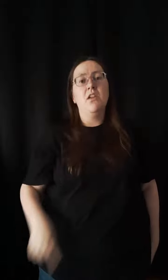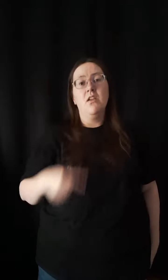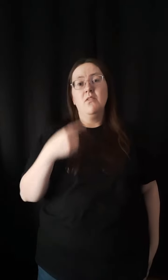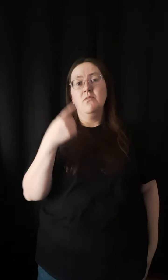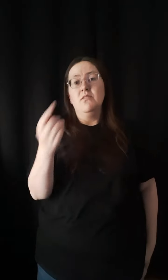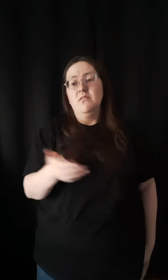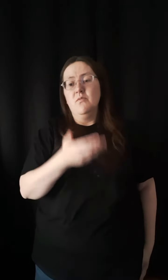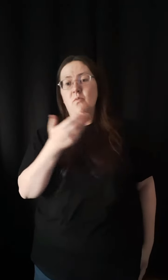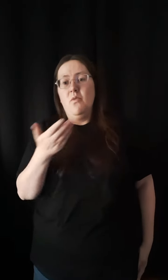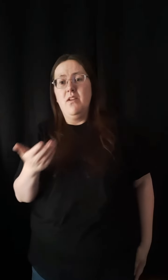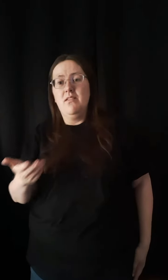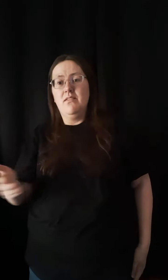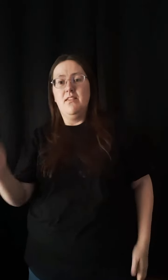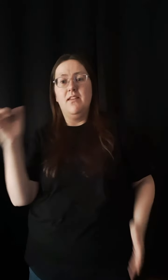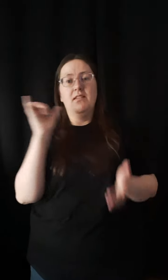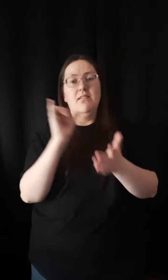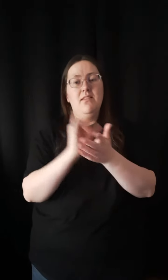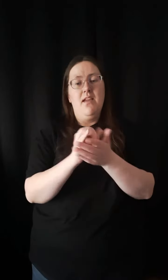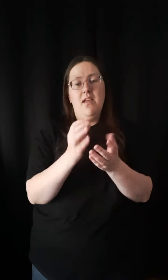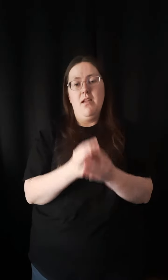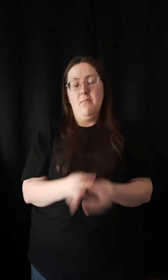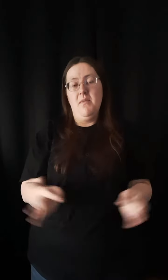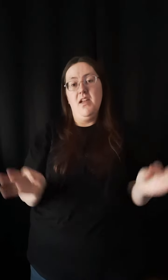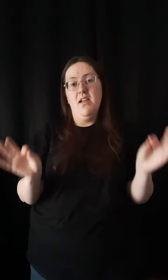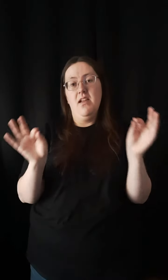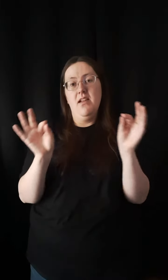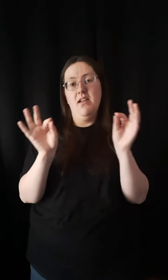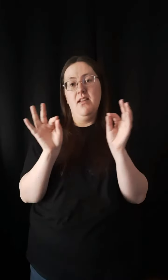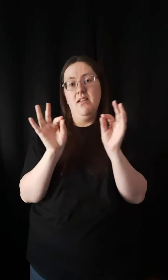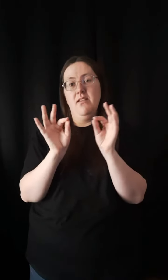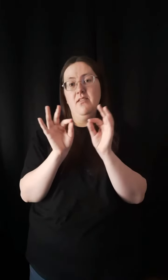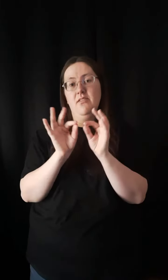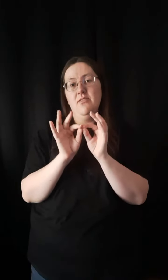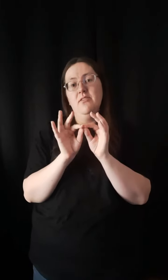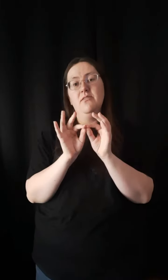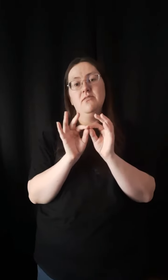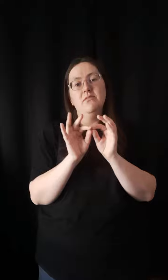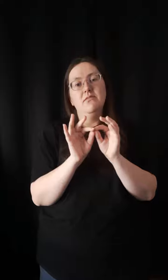There is just one thing that matters